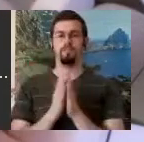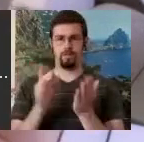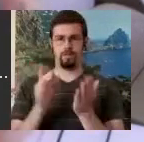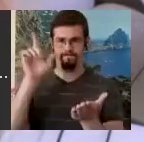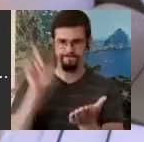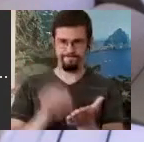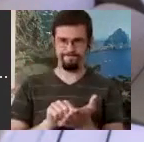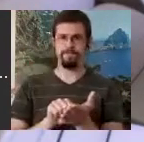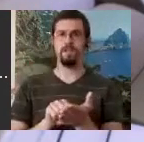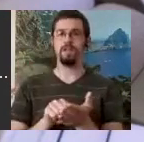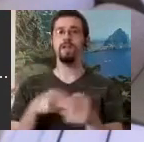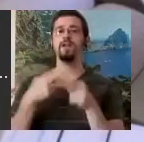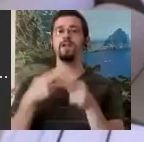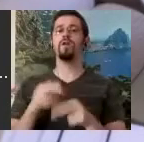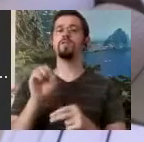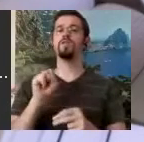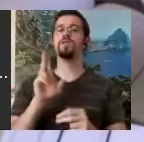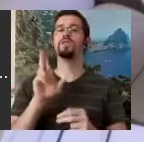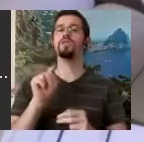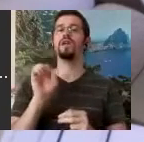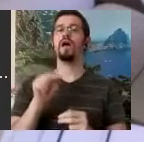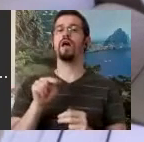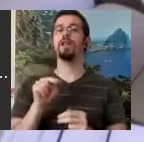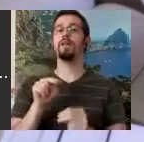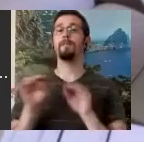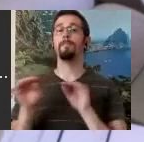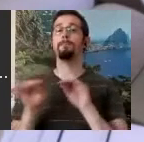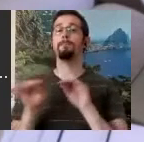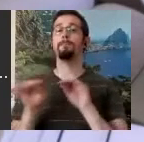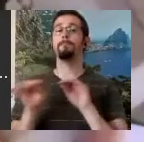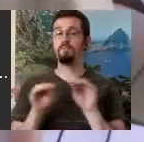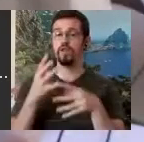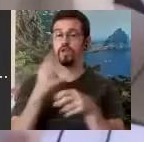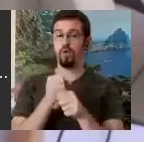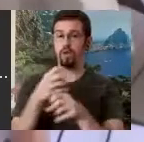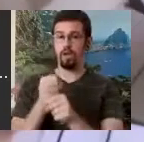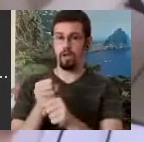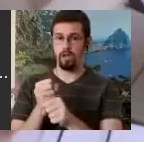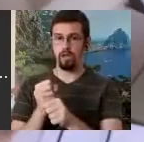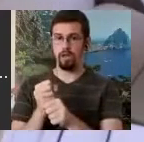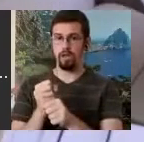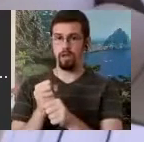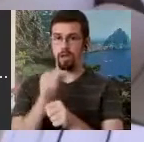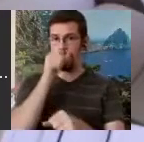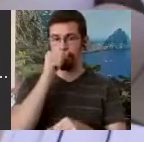"Sutton Movement Shorthand" and then of course the joke is "Book One, The